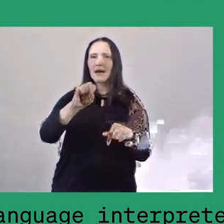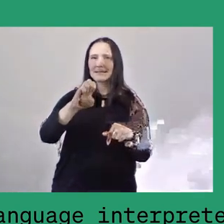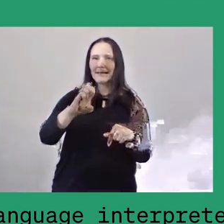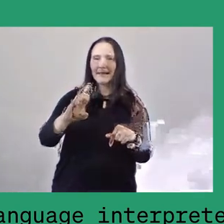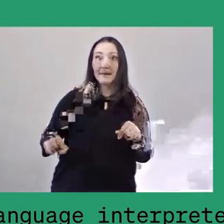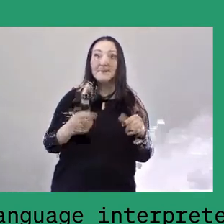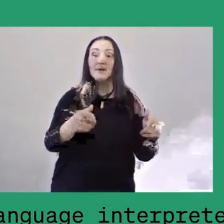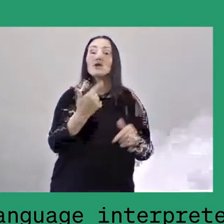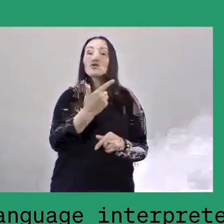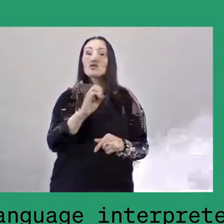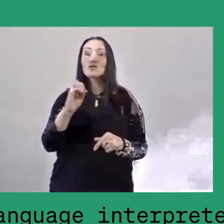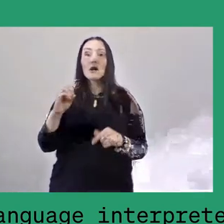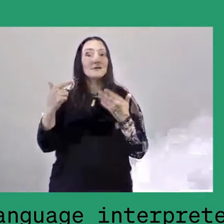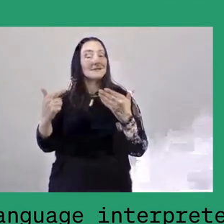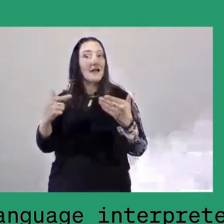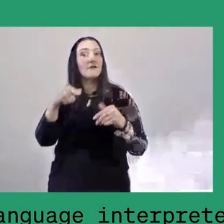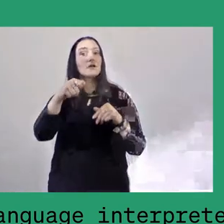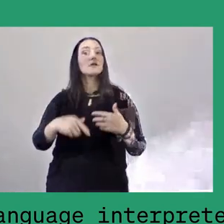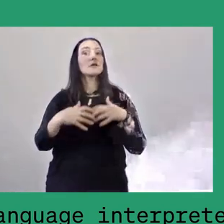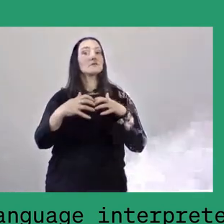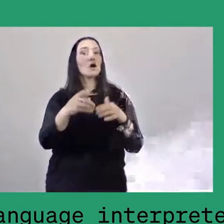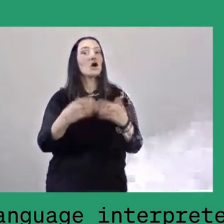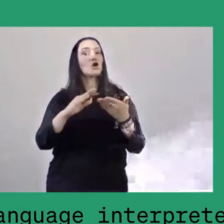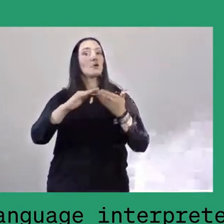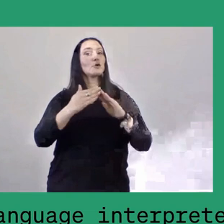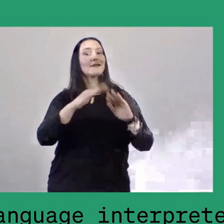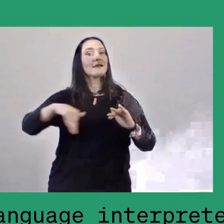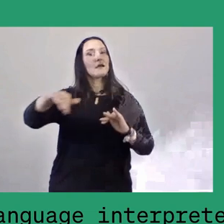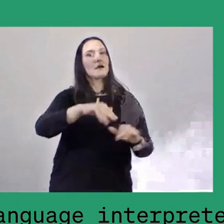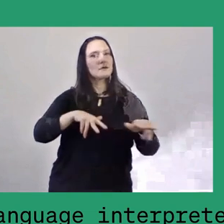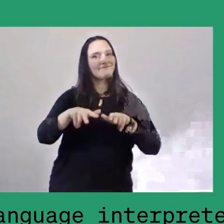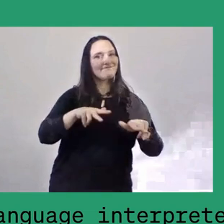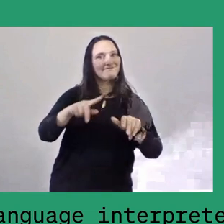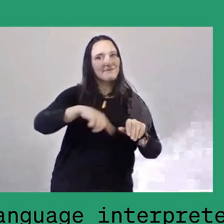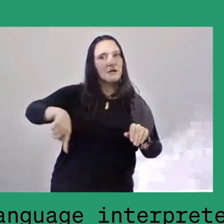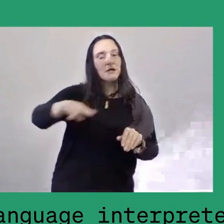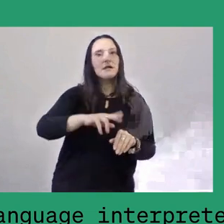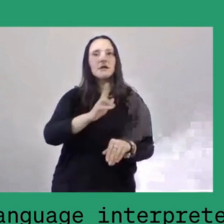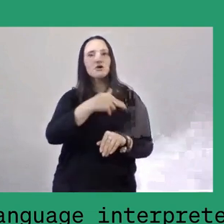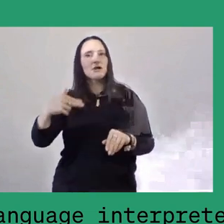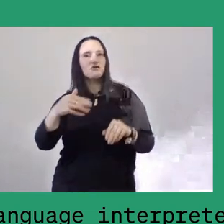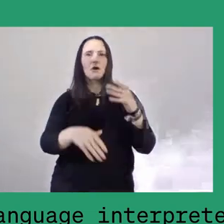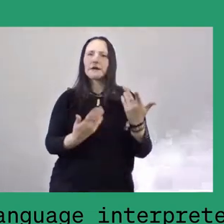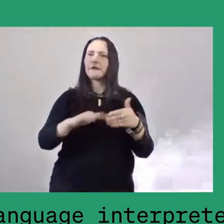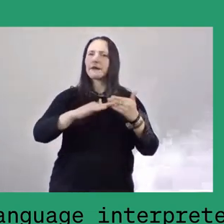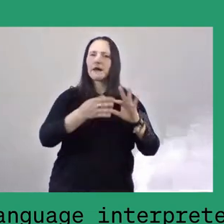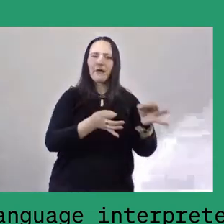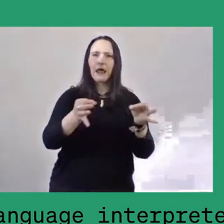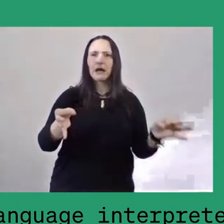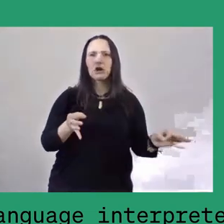Since 2007, Armin Salassa has assisted community organisations in numerous Indonesian villages,